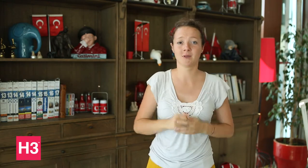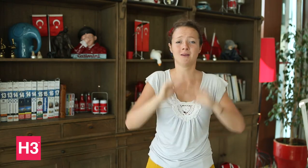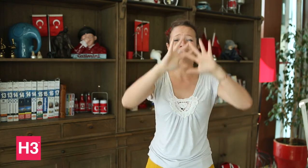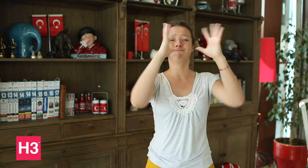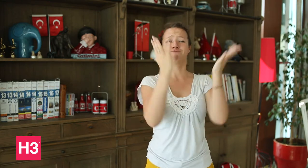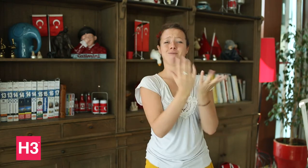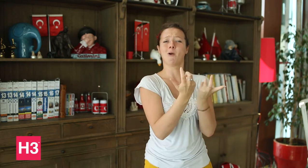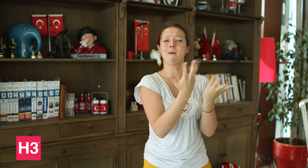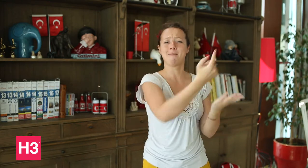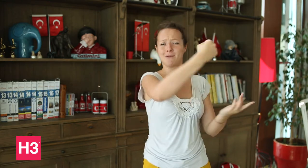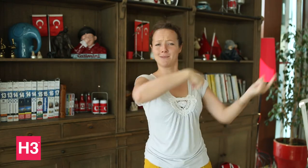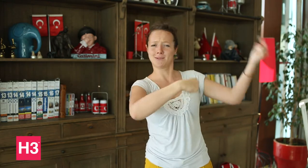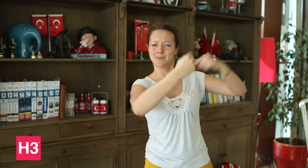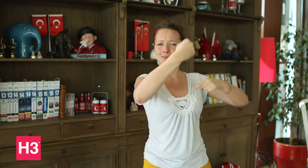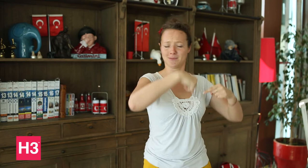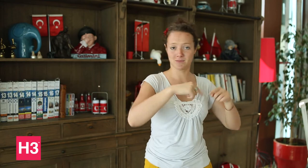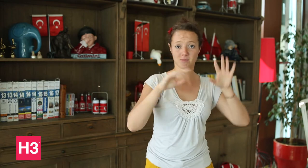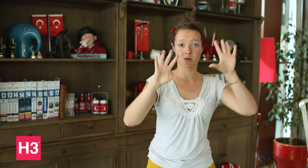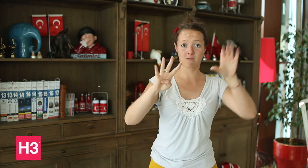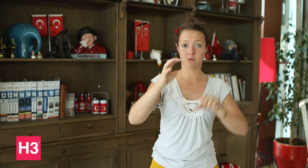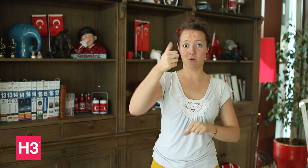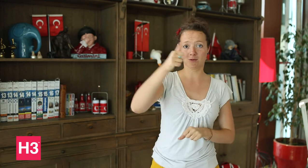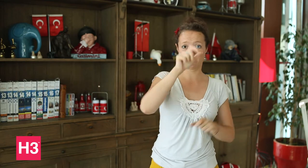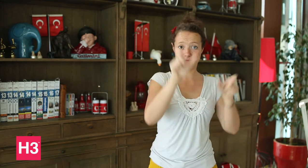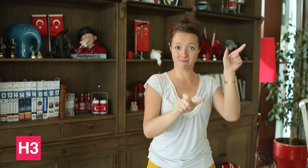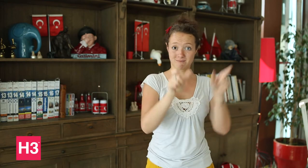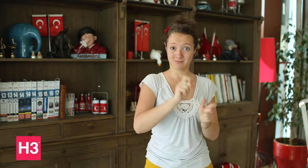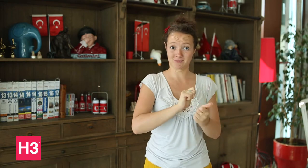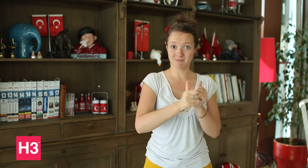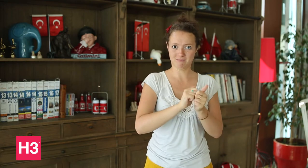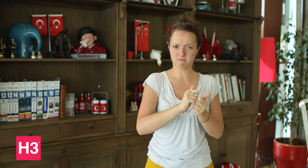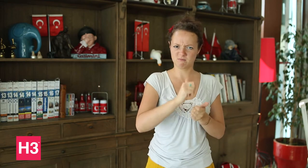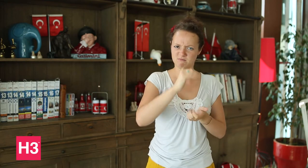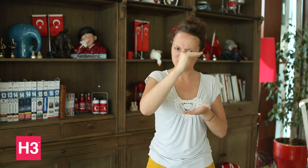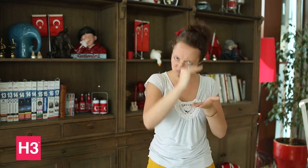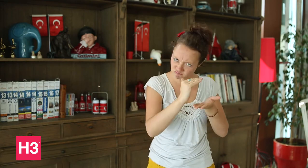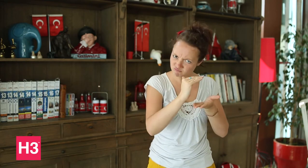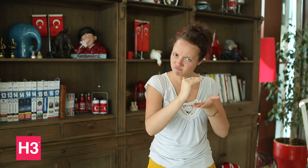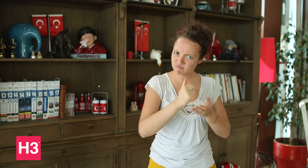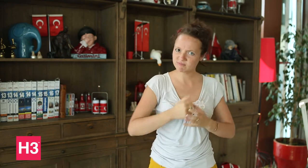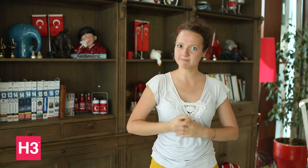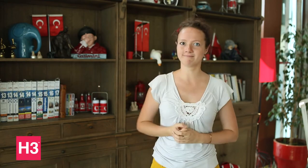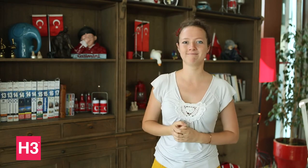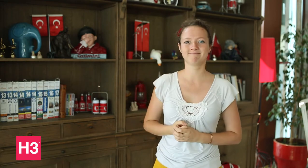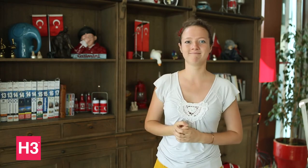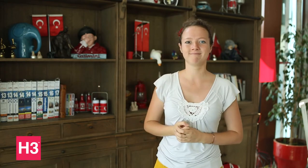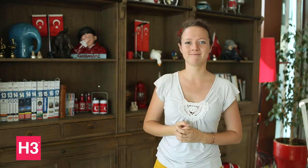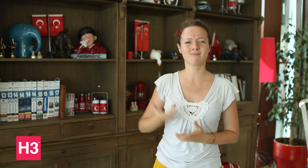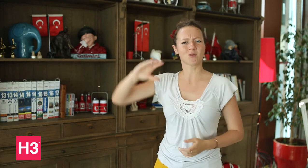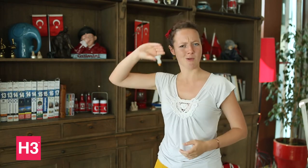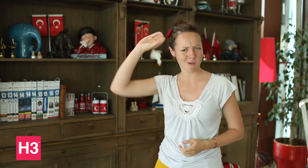There are only 91 athletes this year. There is